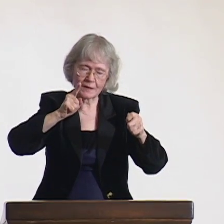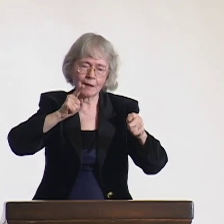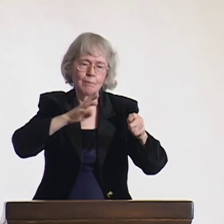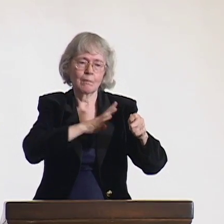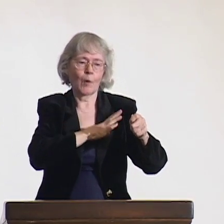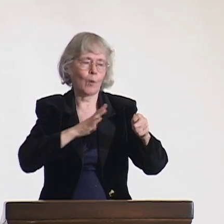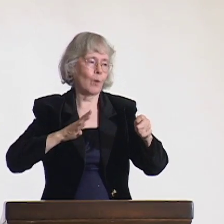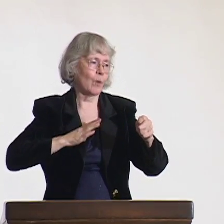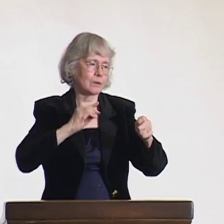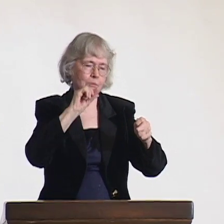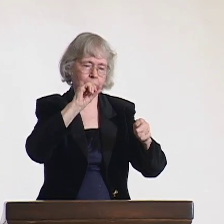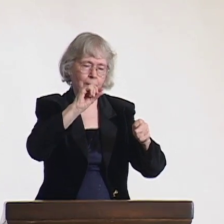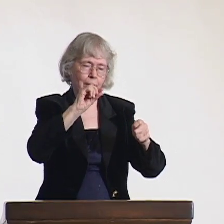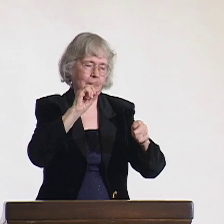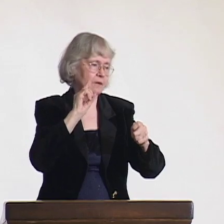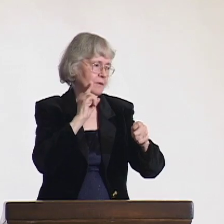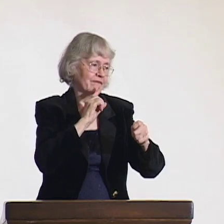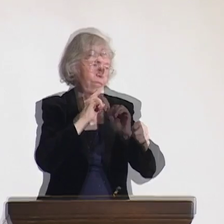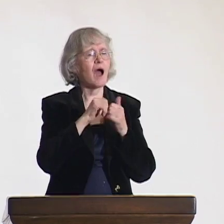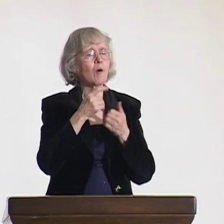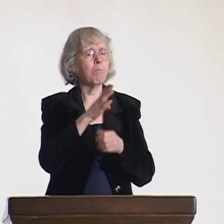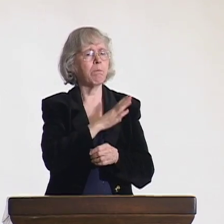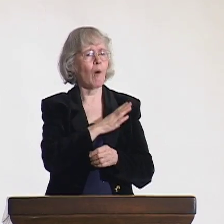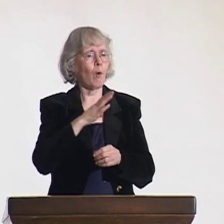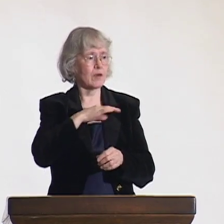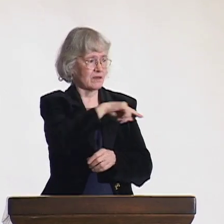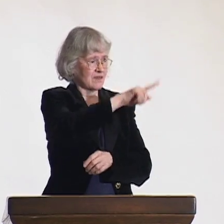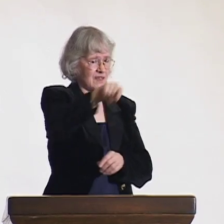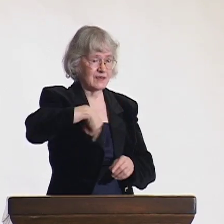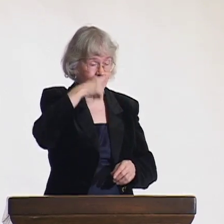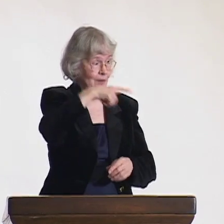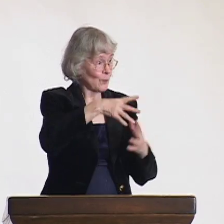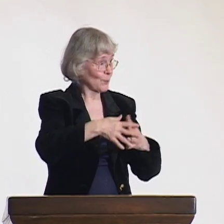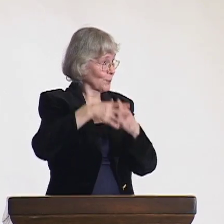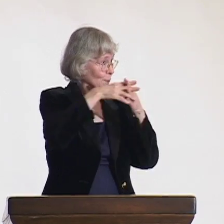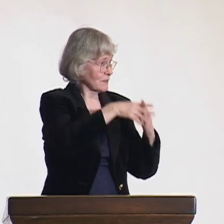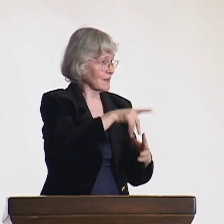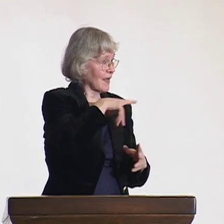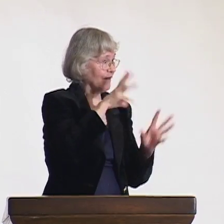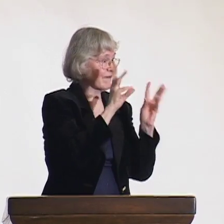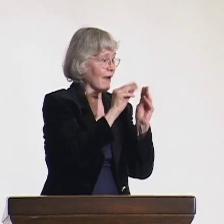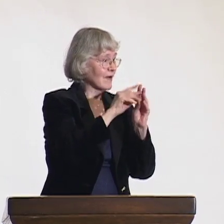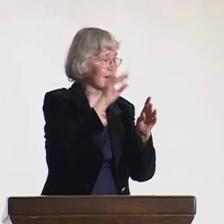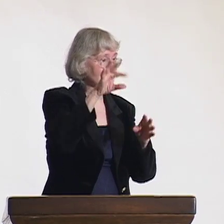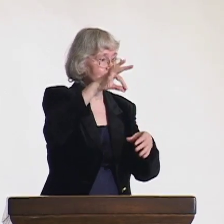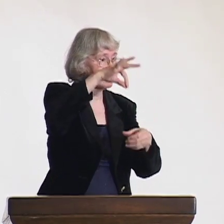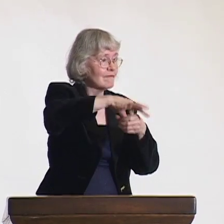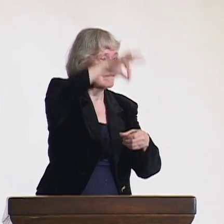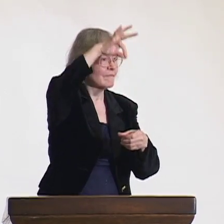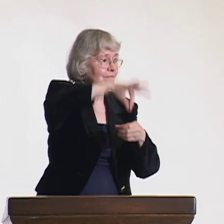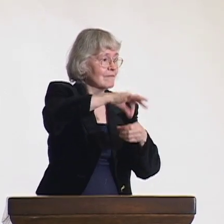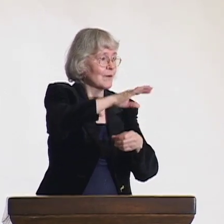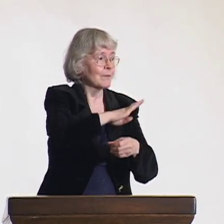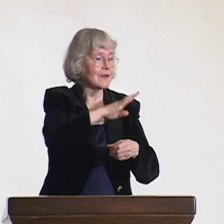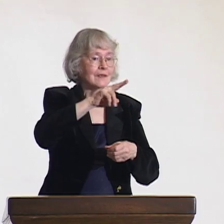but very few of them on the board are deaf. It's very different than here in America, where you have many deaf people represented